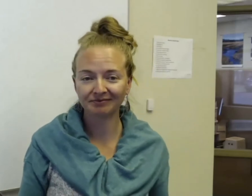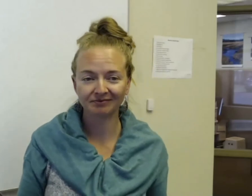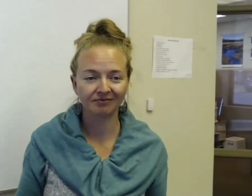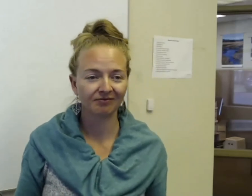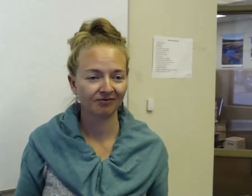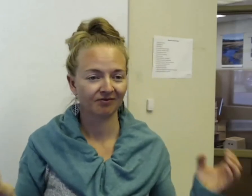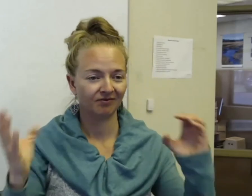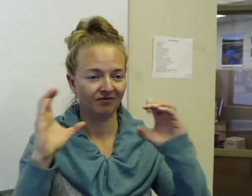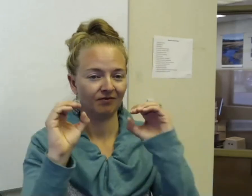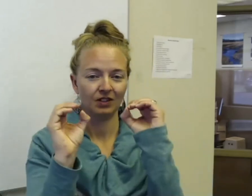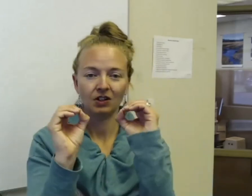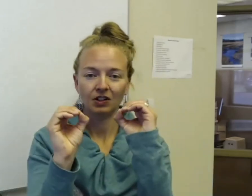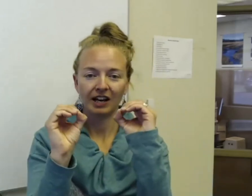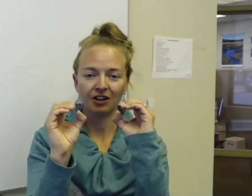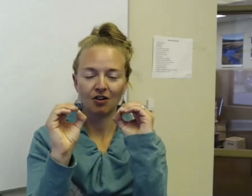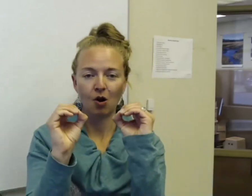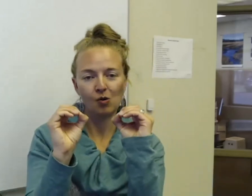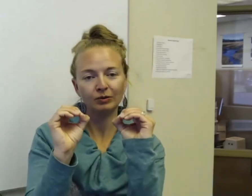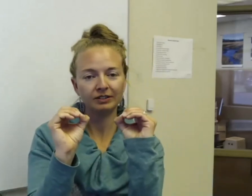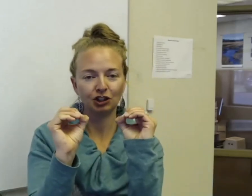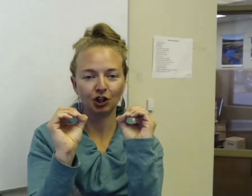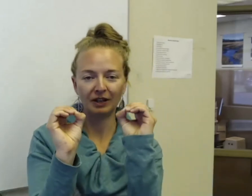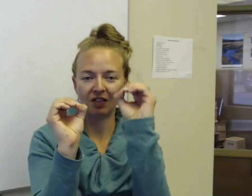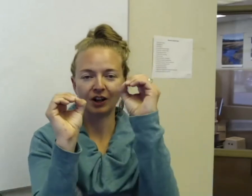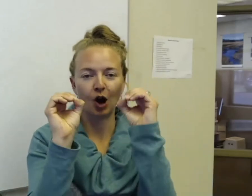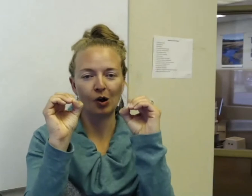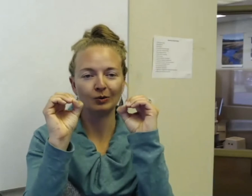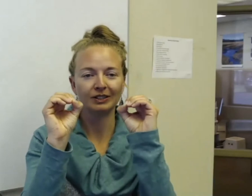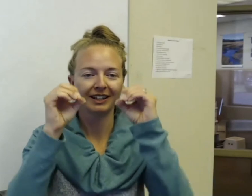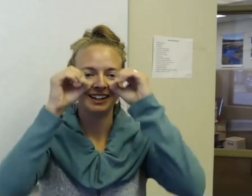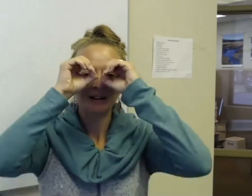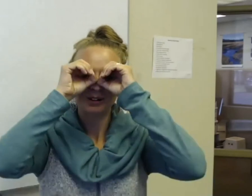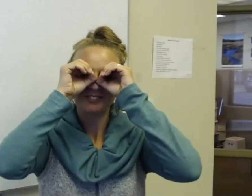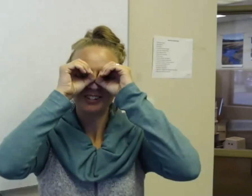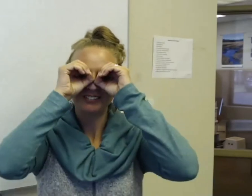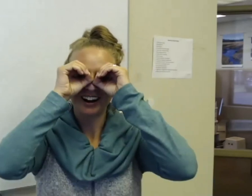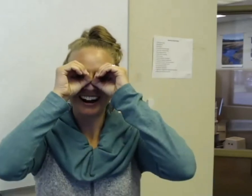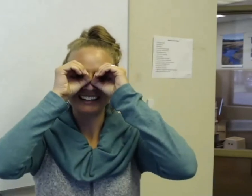Take your "O", and show me the letter "O". Put it in front of your eyes and just kind